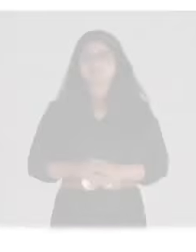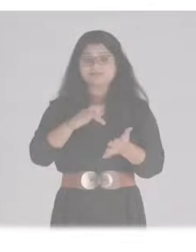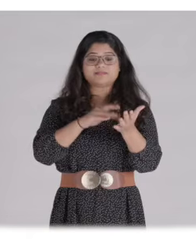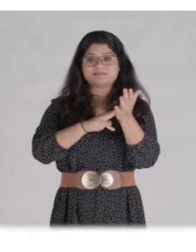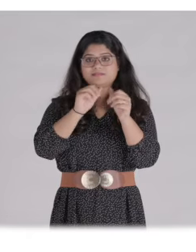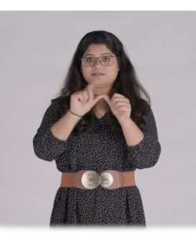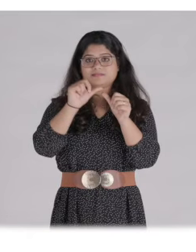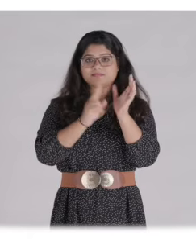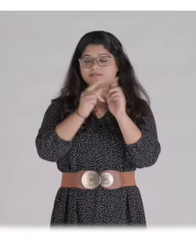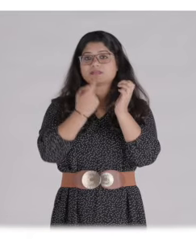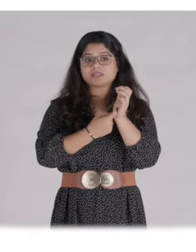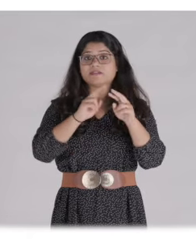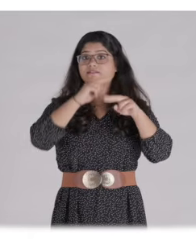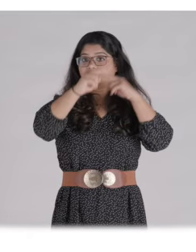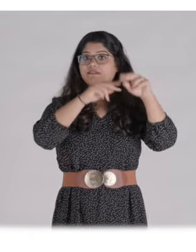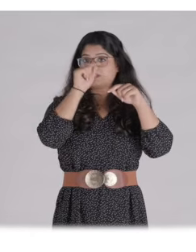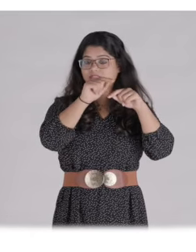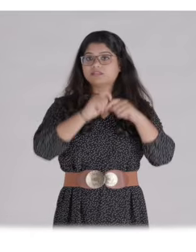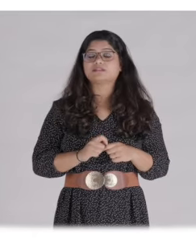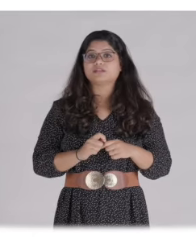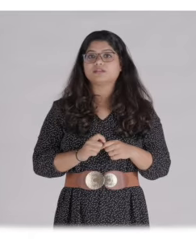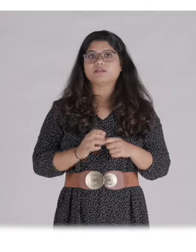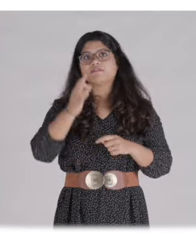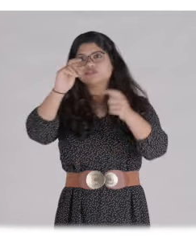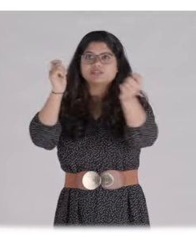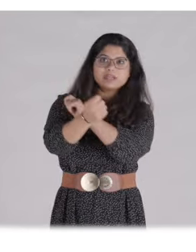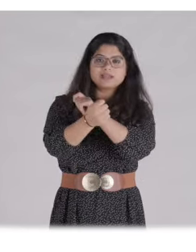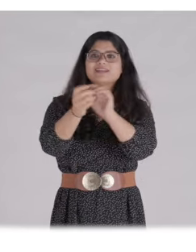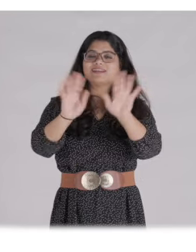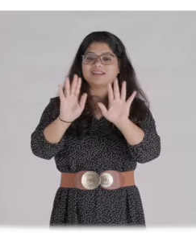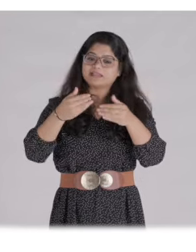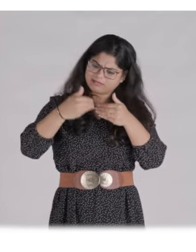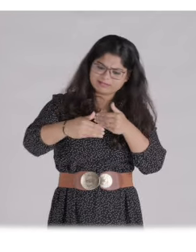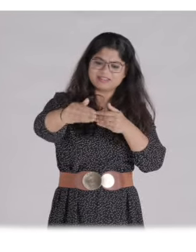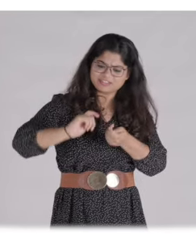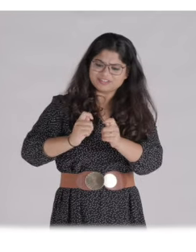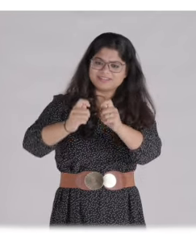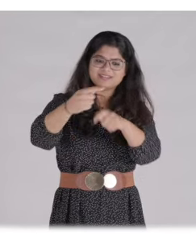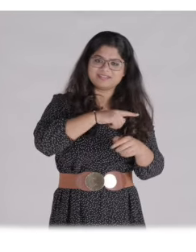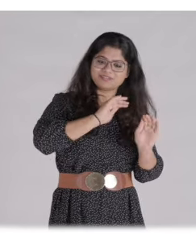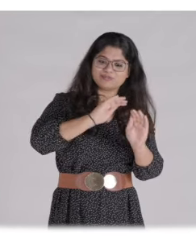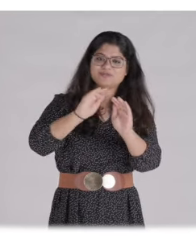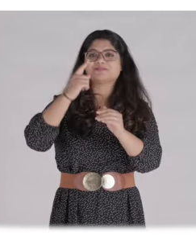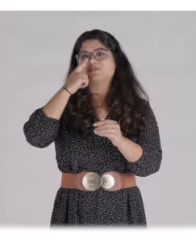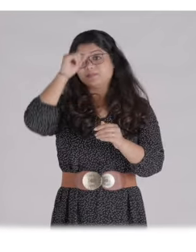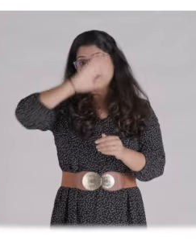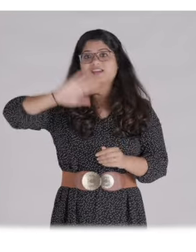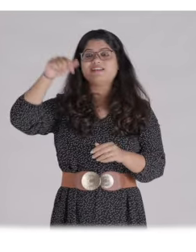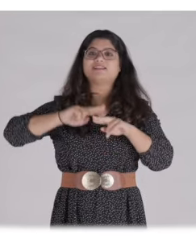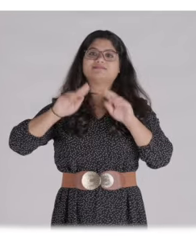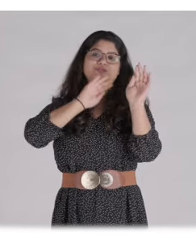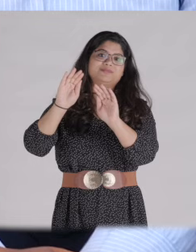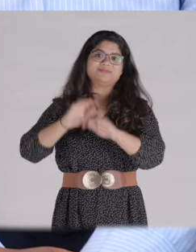On screen: The Malanpur plant isn't changing the future. It's changing to keep pace with it – and with India's women.